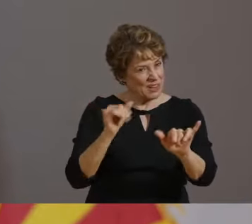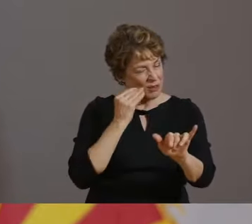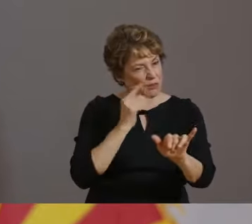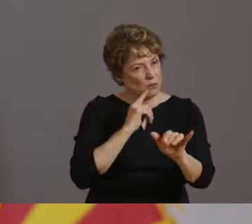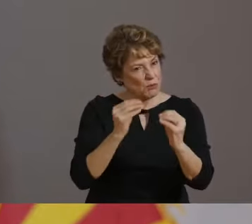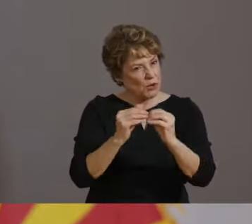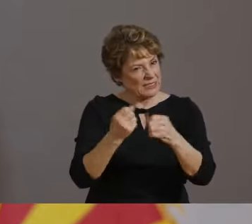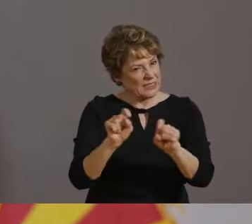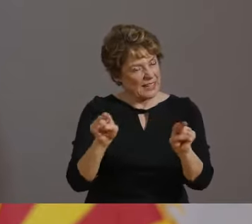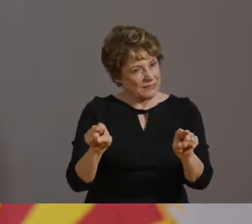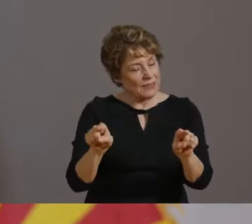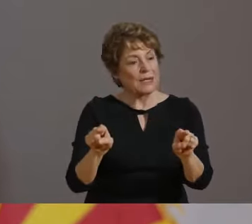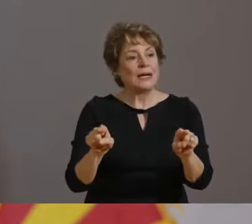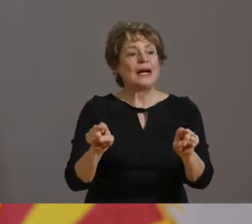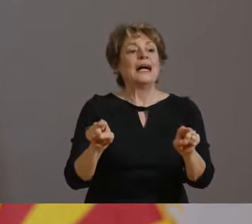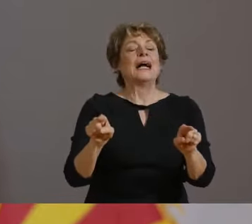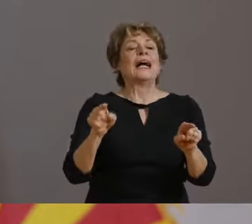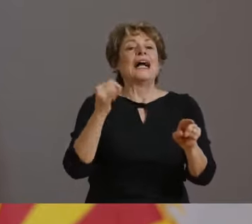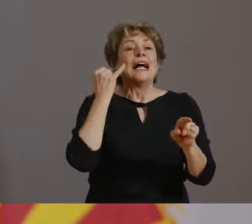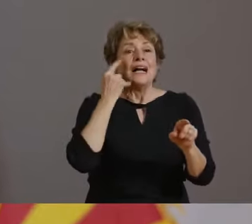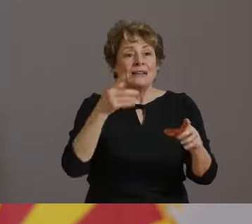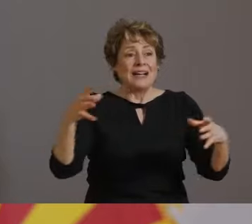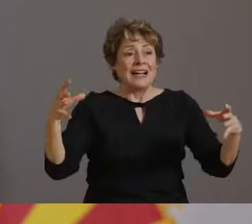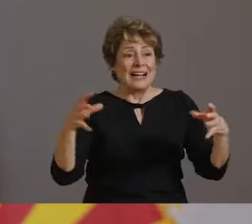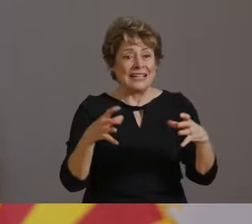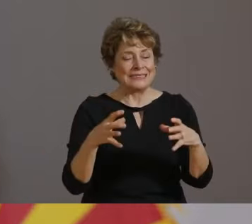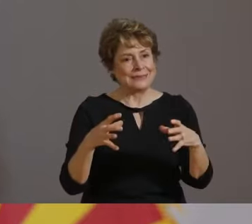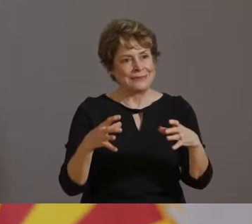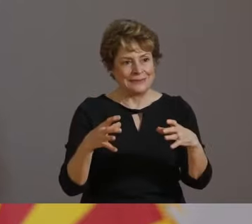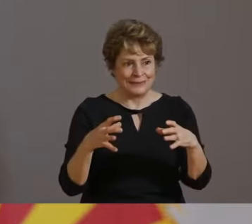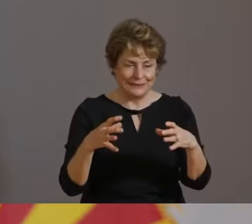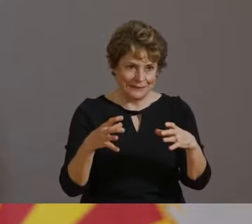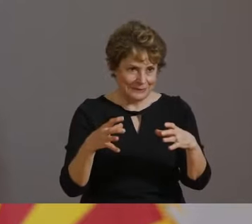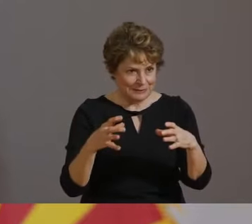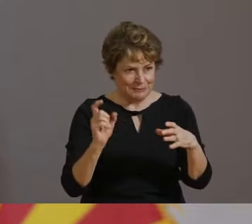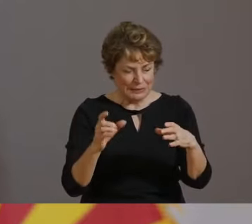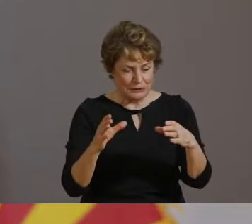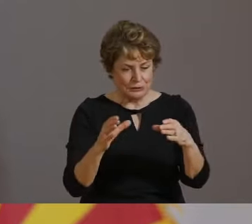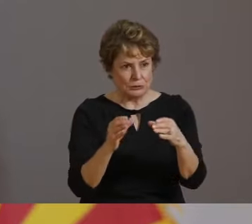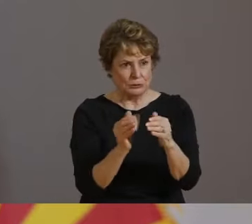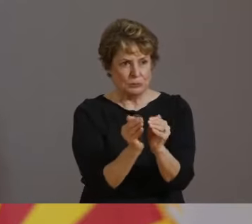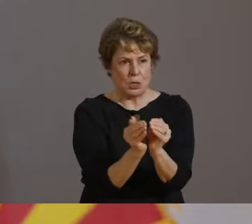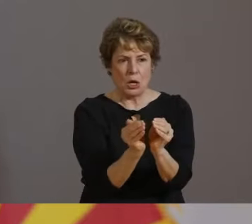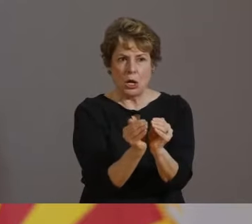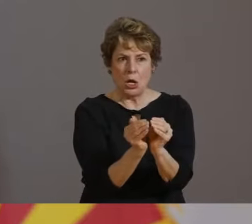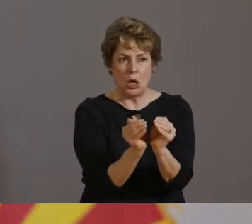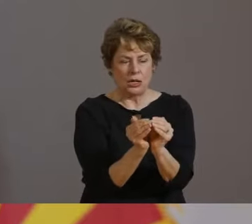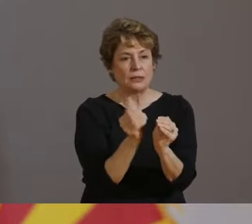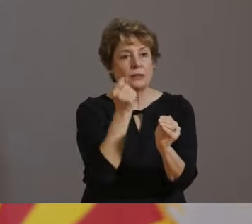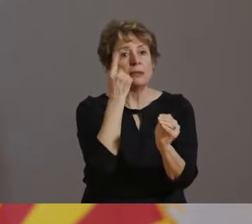MASKS, AND PHYSICALLY DISTANCE AND TRY TO STAY OUTDOORS. STAY SAFE THIS HOLIDAY WEEKEND.